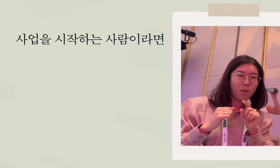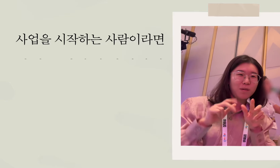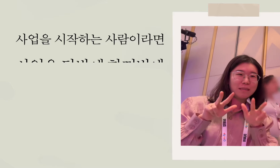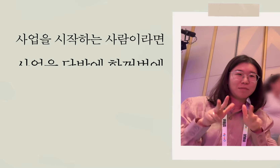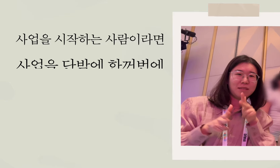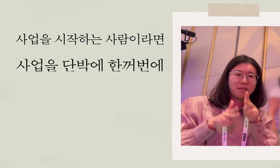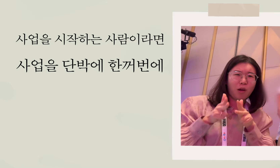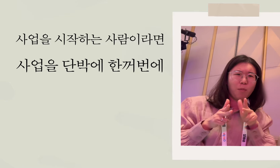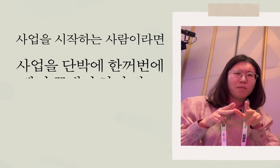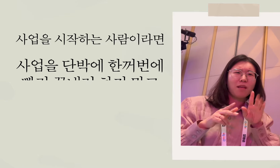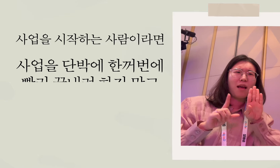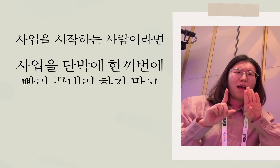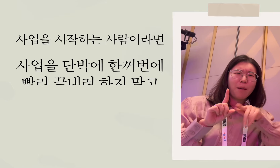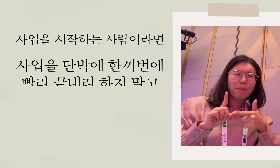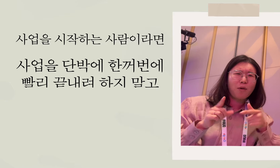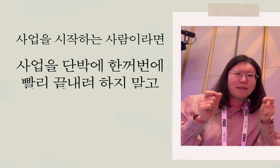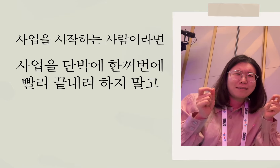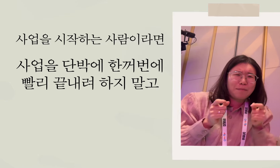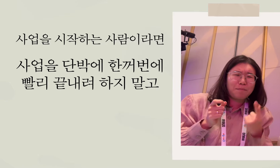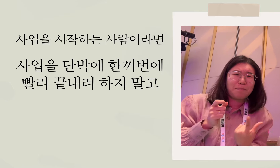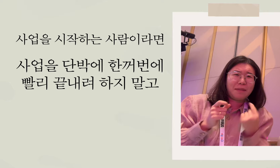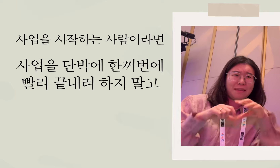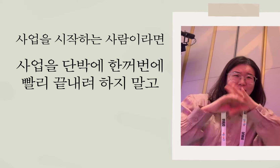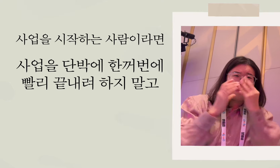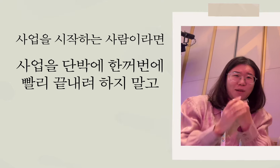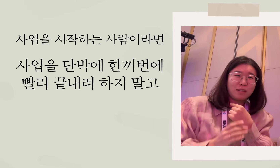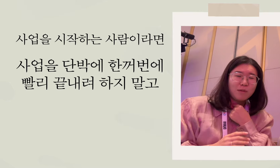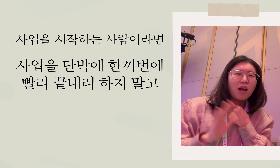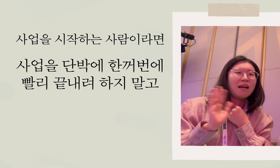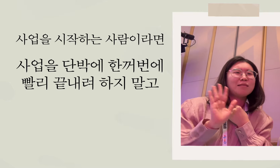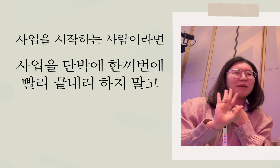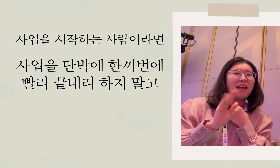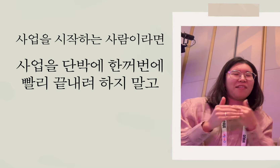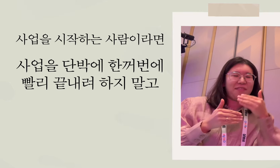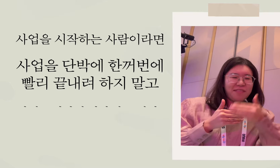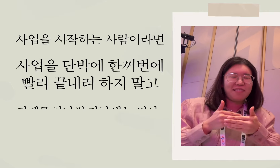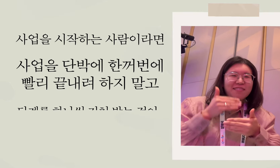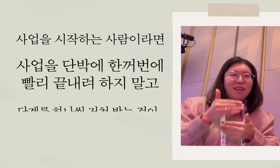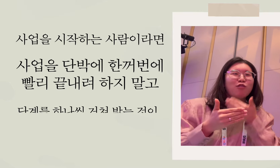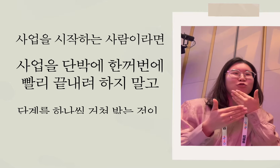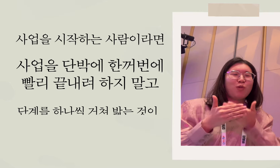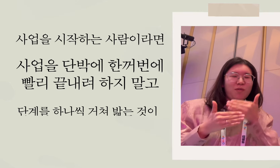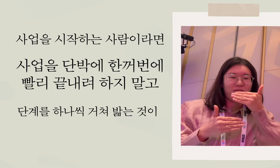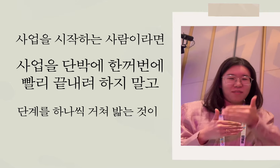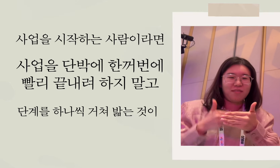the key to success is not to try to finish the business all at once, but to take it step by step.